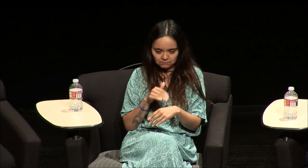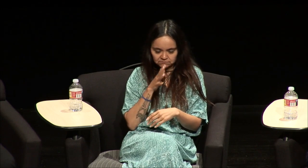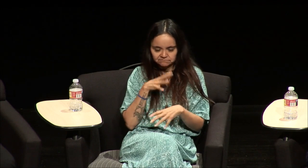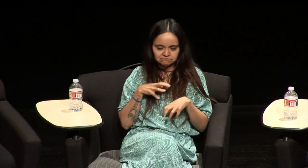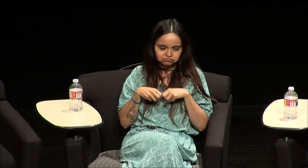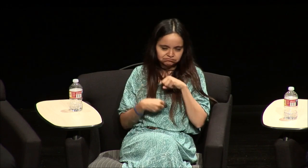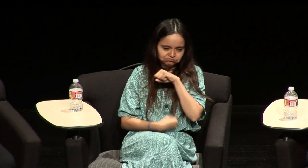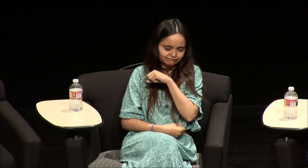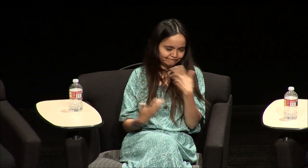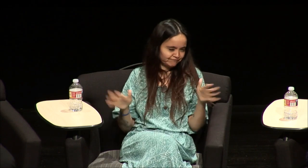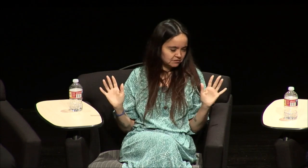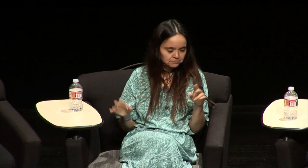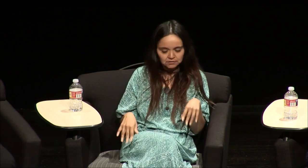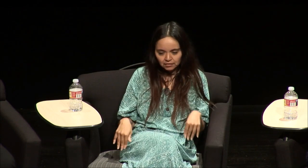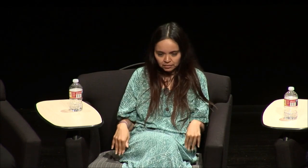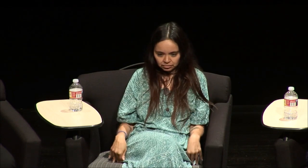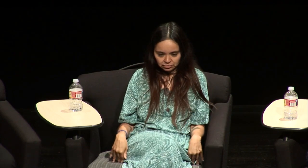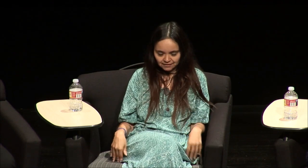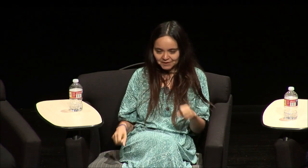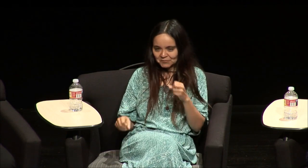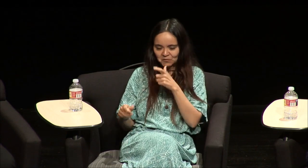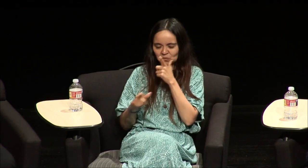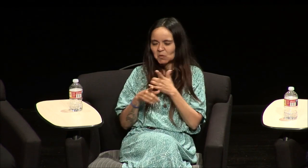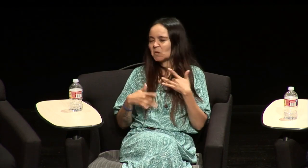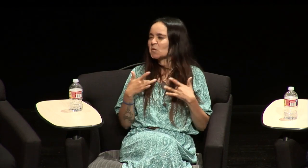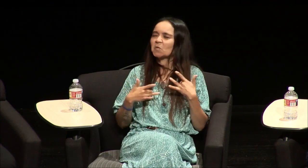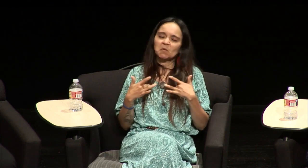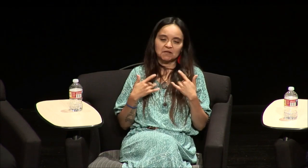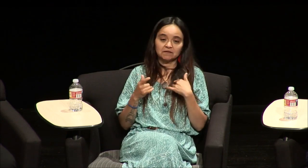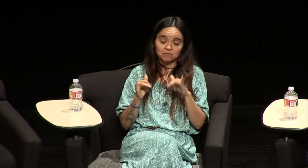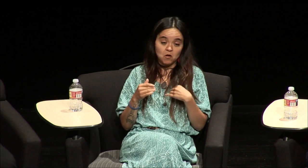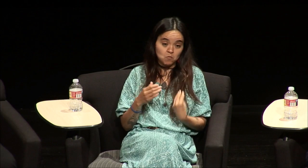listen to her, and she was heartbroken that I was deaf. My sister though my